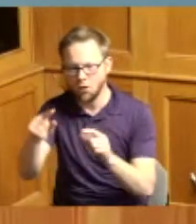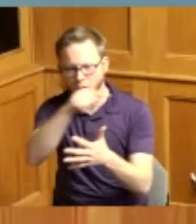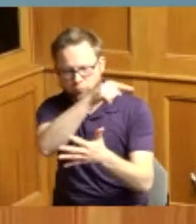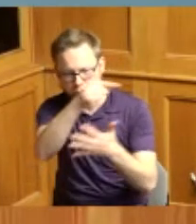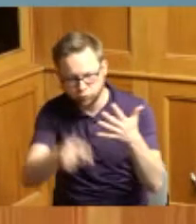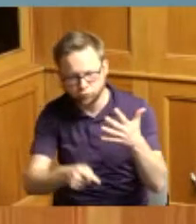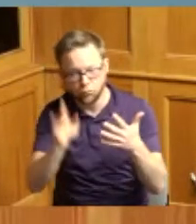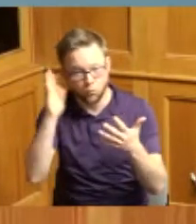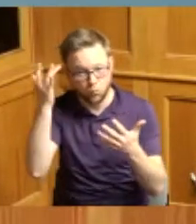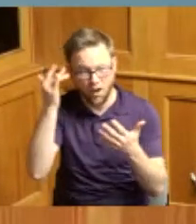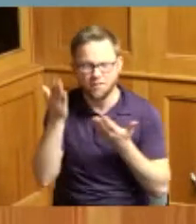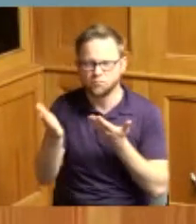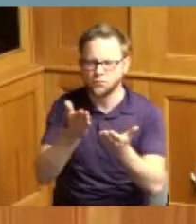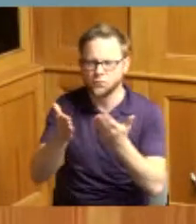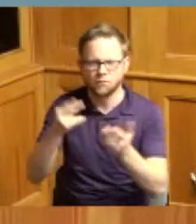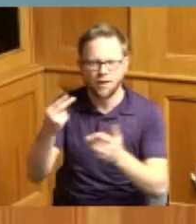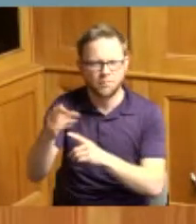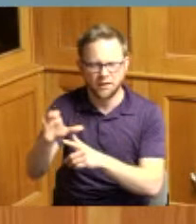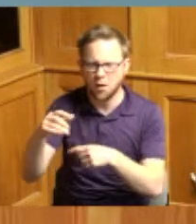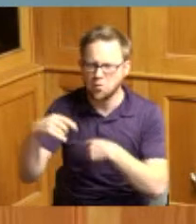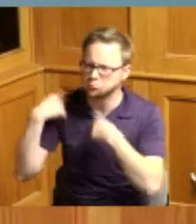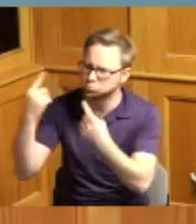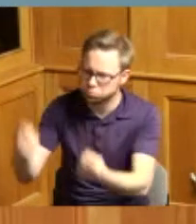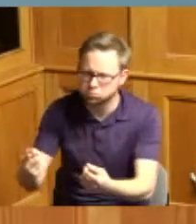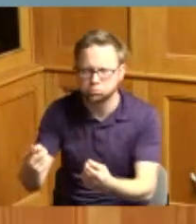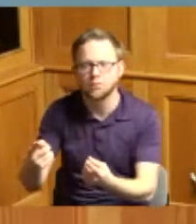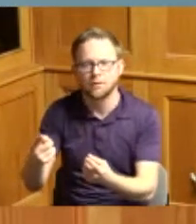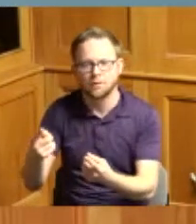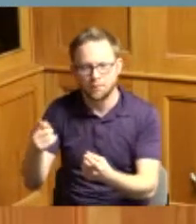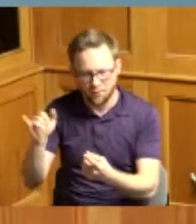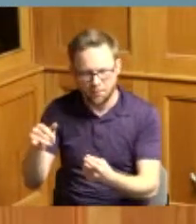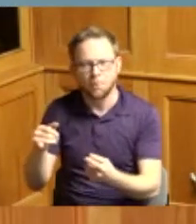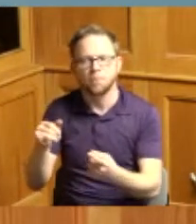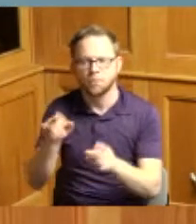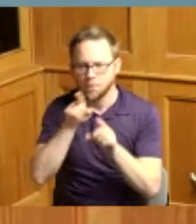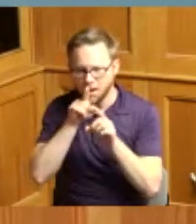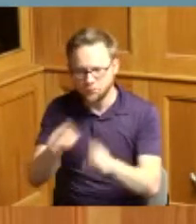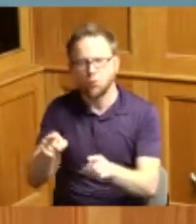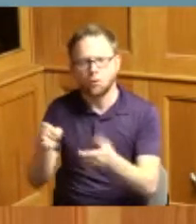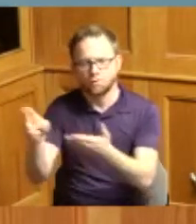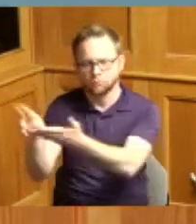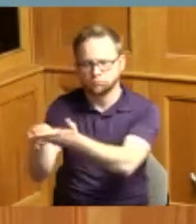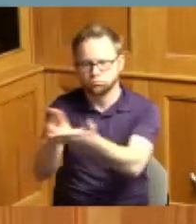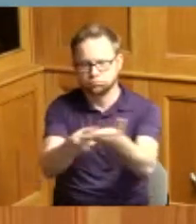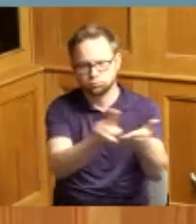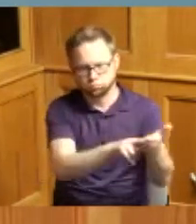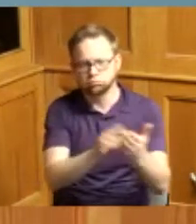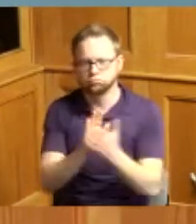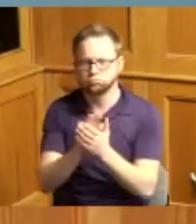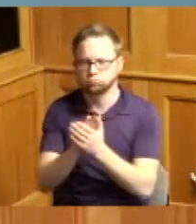Month recognition by the order of the Board of County Commissioners signed by all of us so let's